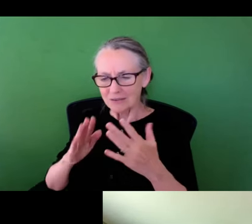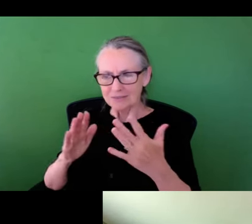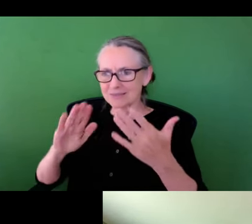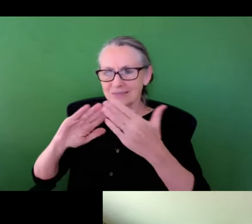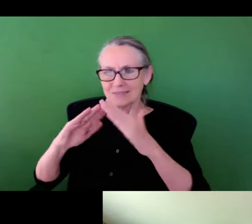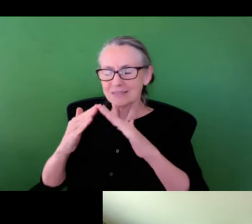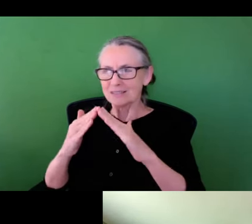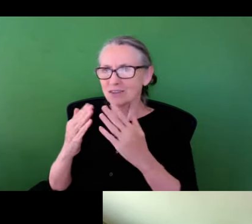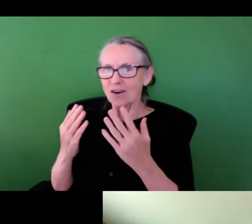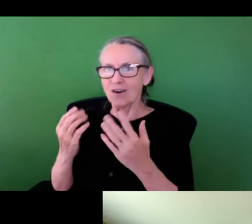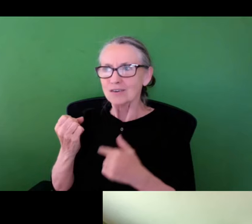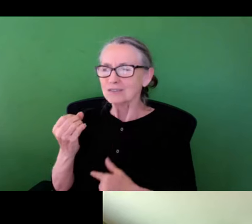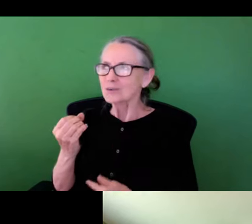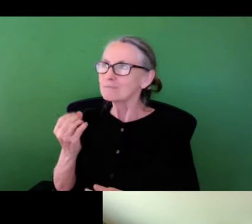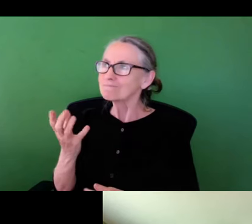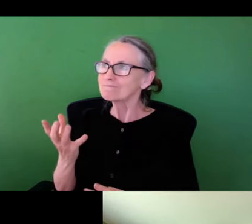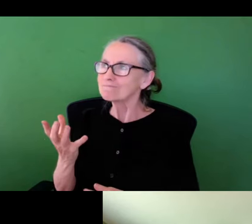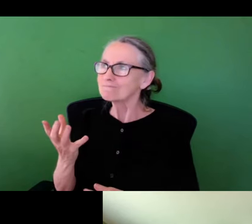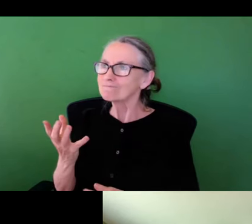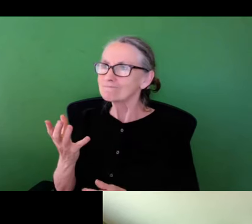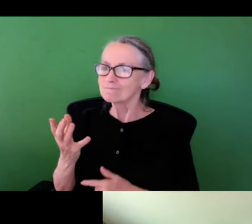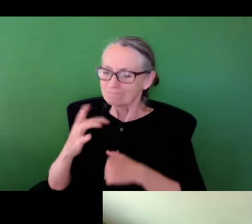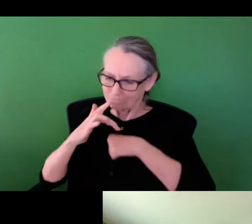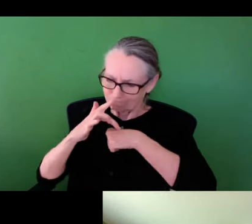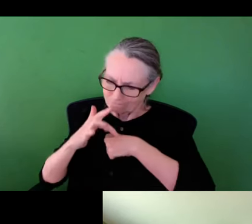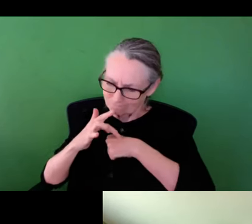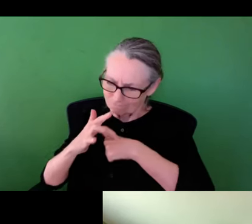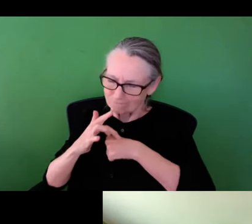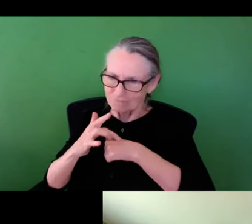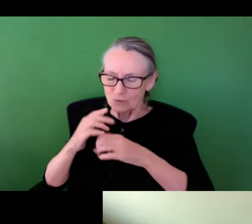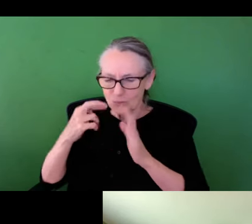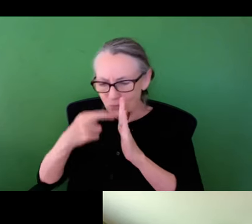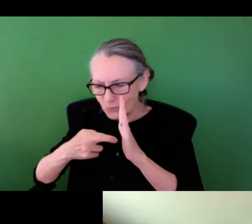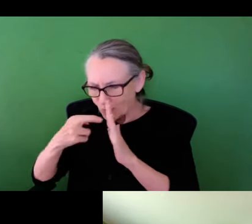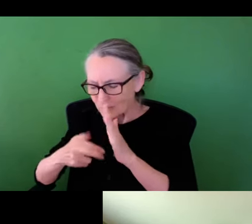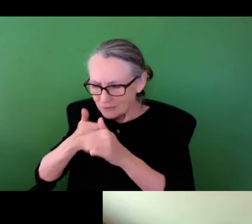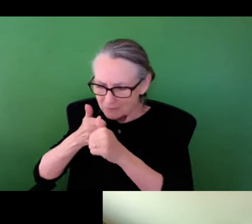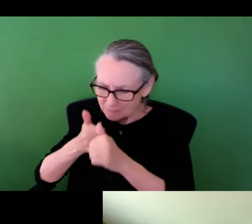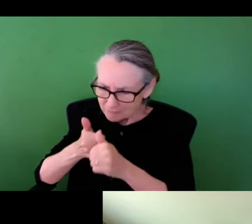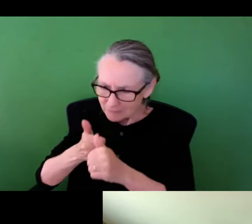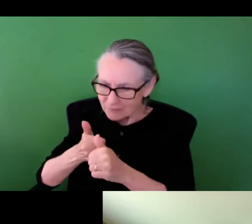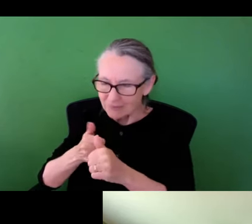and these outcomes and municipalities are